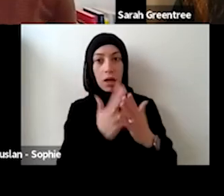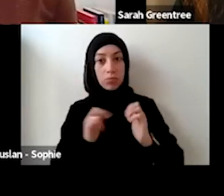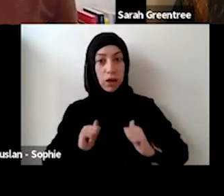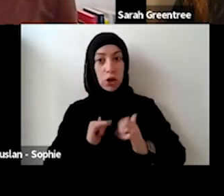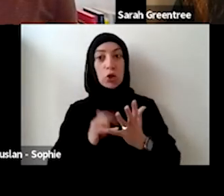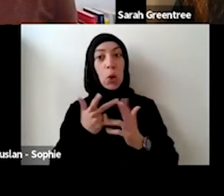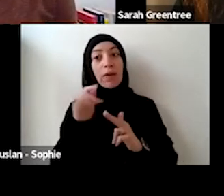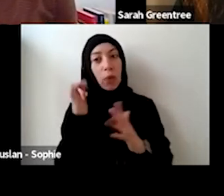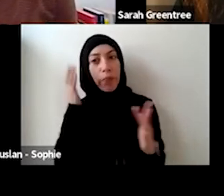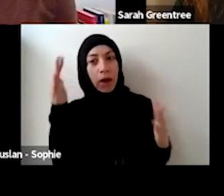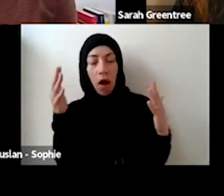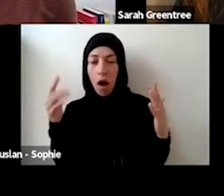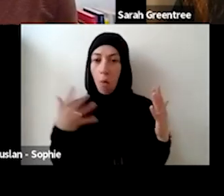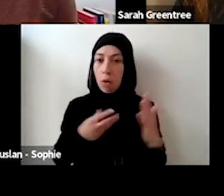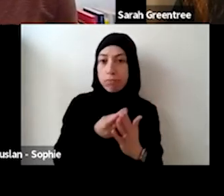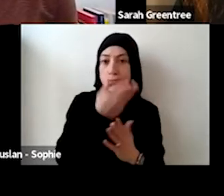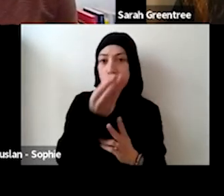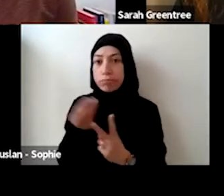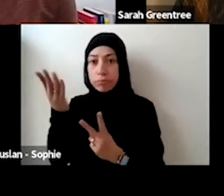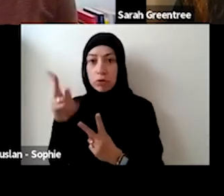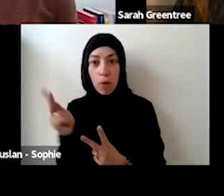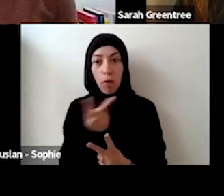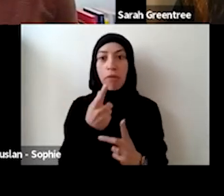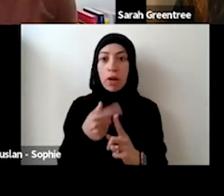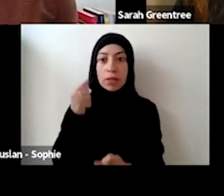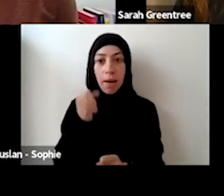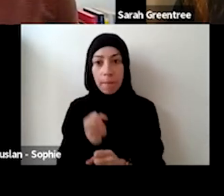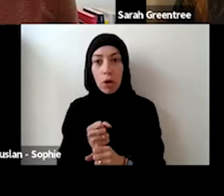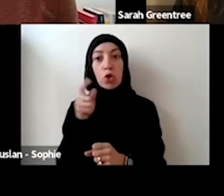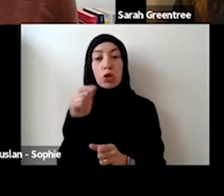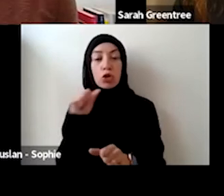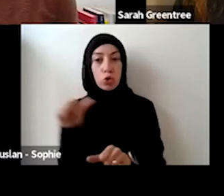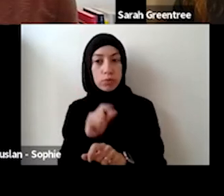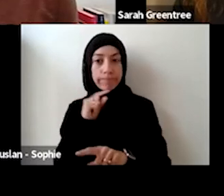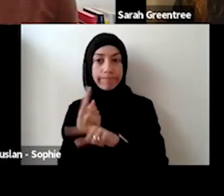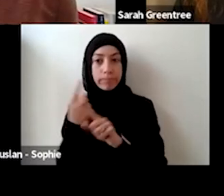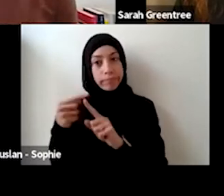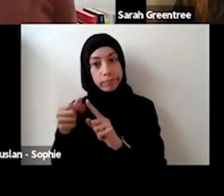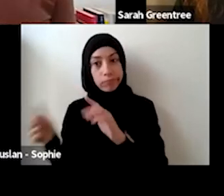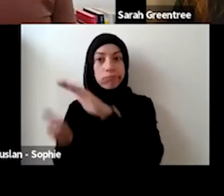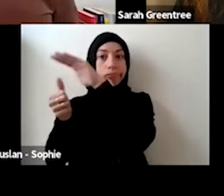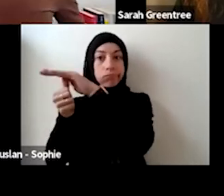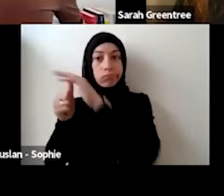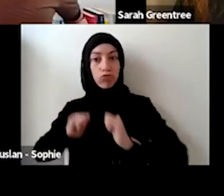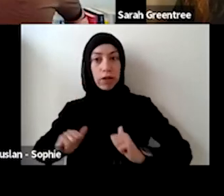do that that you speak to the relevant head of practice about that and practice. And it's really potentially. In a in a, in a a 3 way.